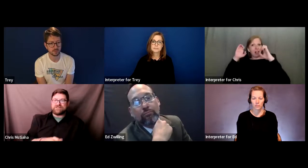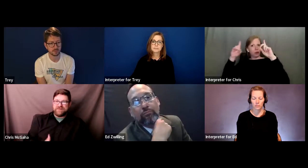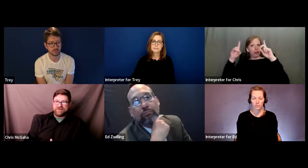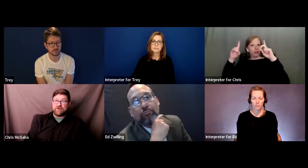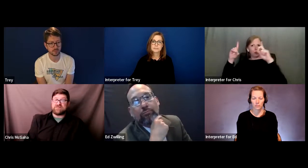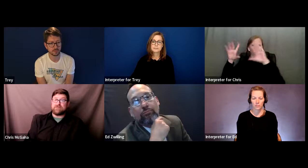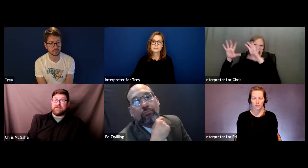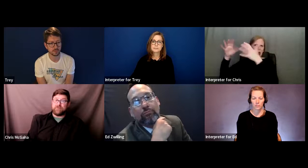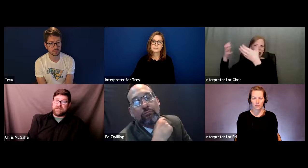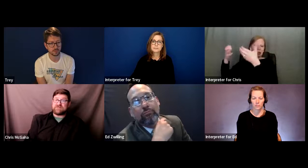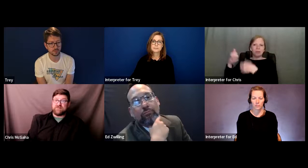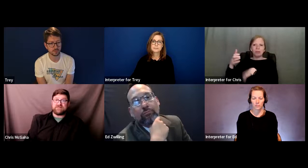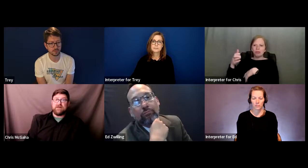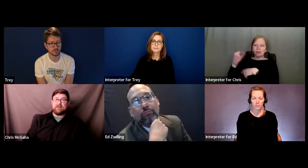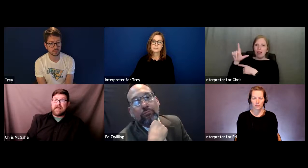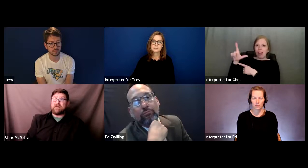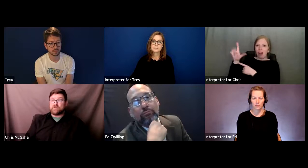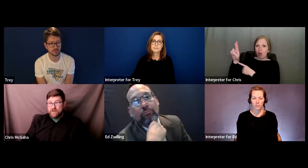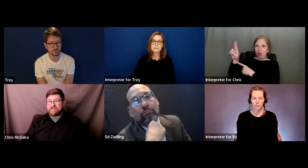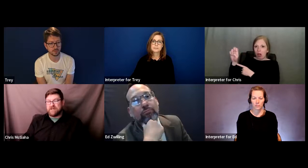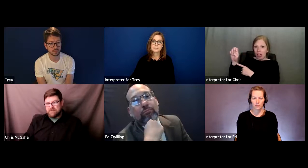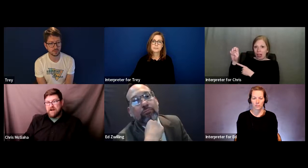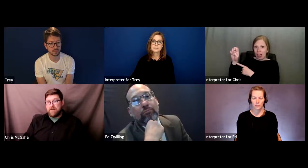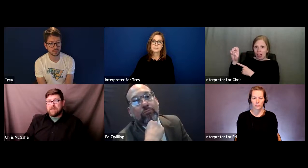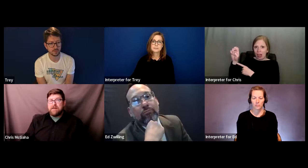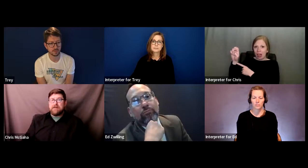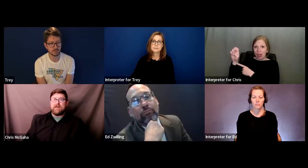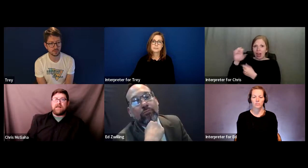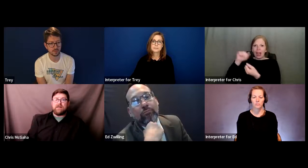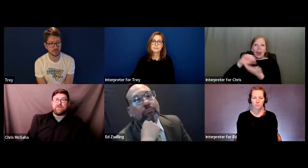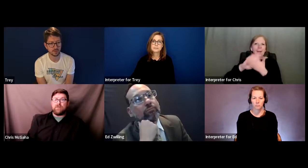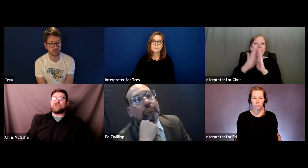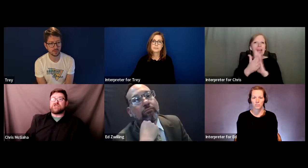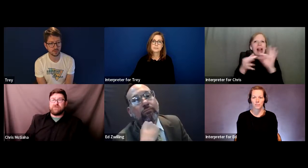within their groups to mean, for Deaf students, language rich environment, that the push should